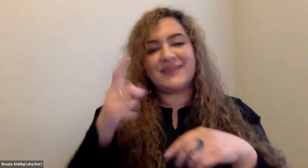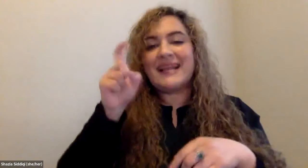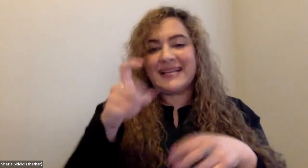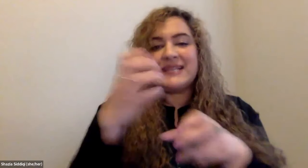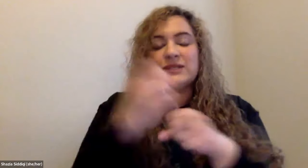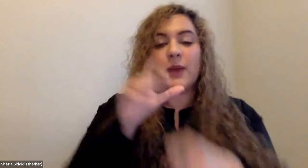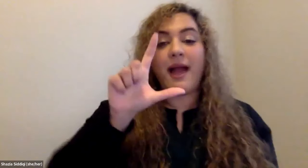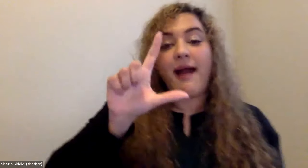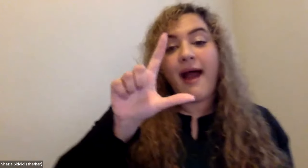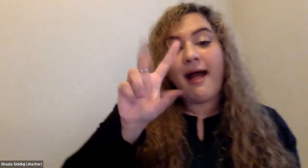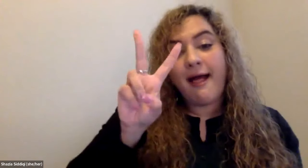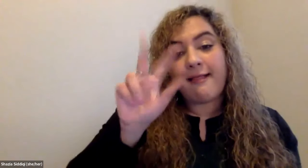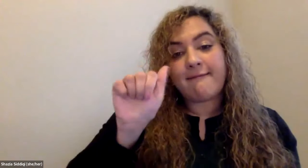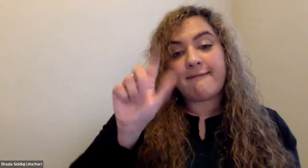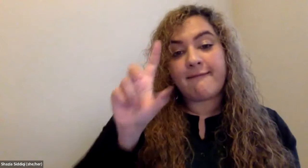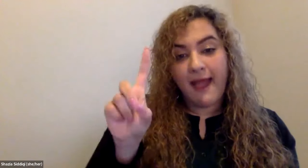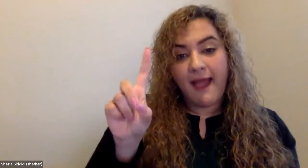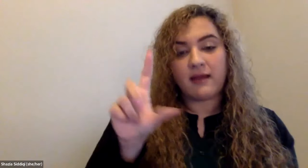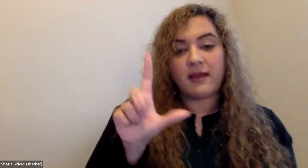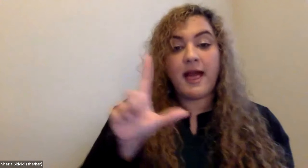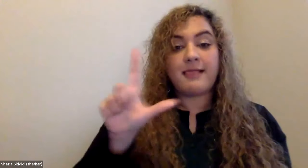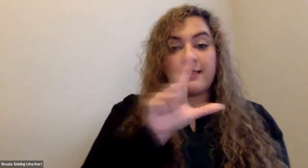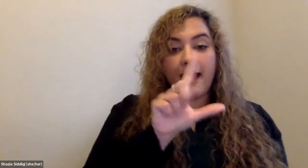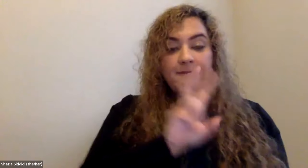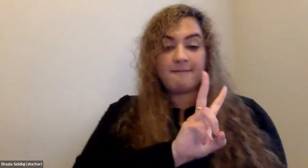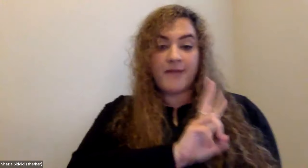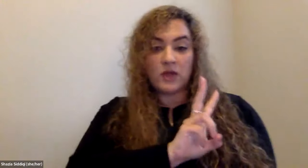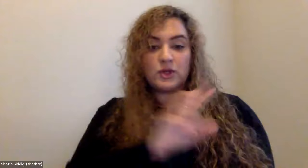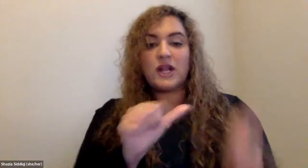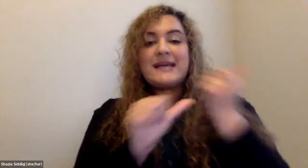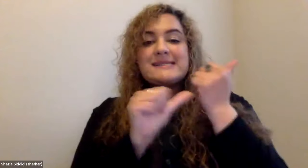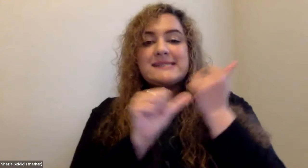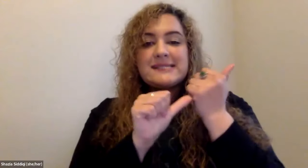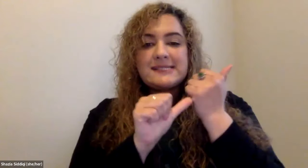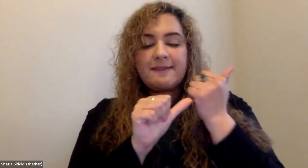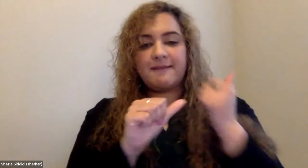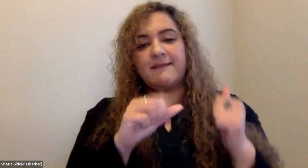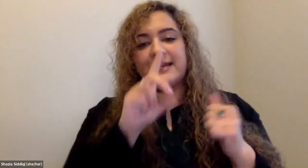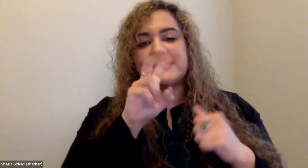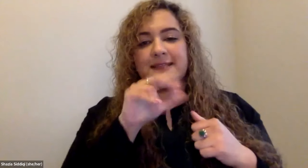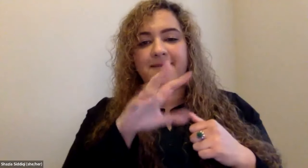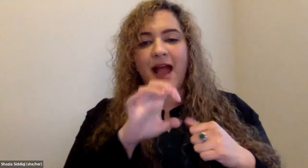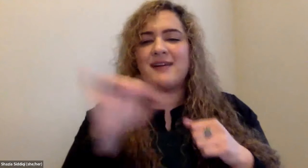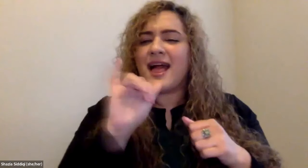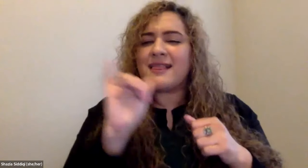Cristine Saunders: And they realized that he actually needed to get something called an l bad, which is a left ventricle assistive device.